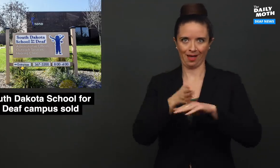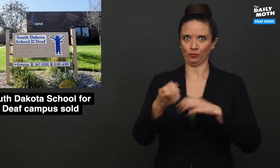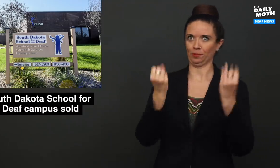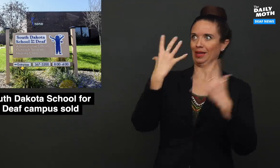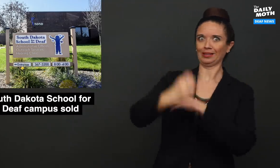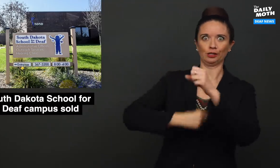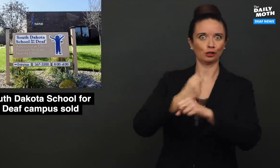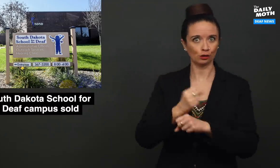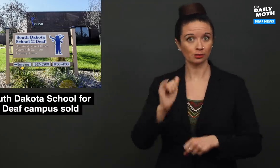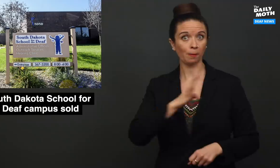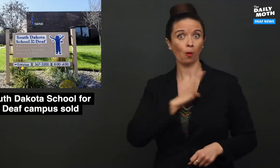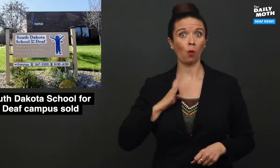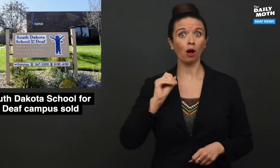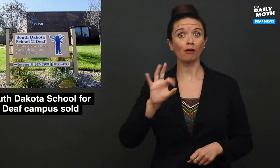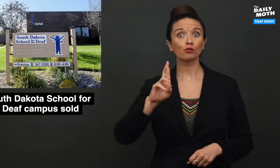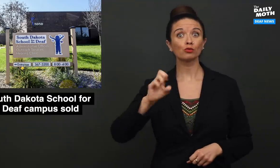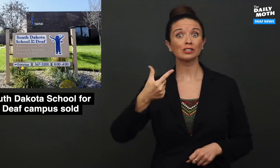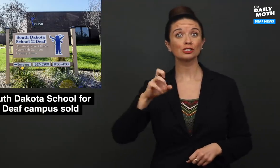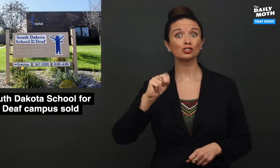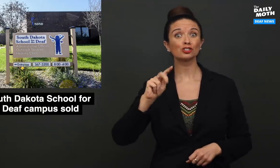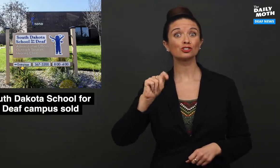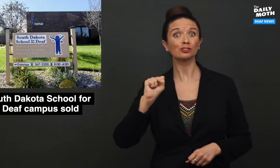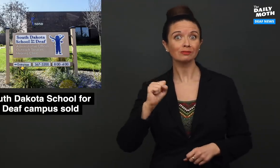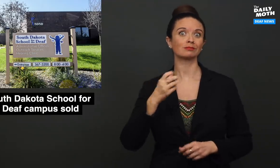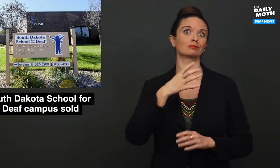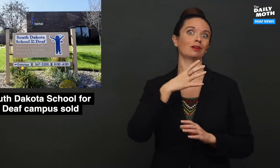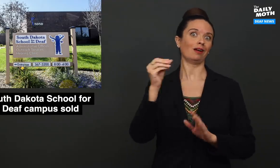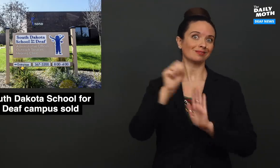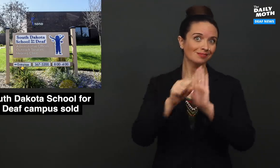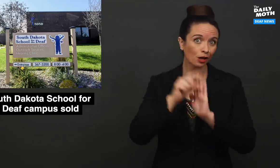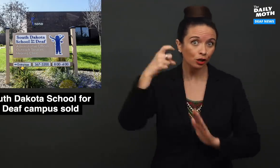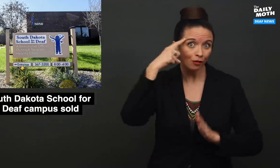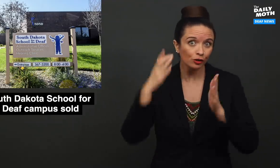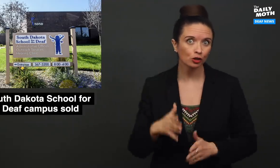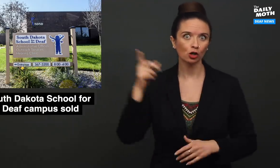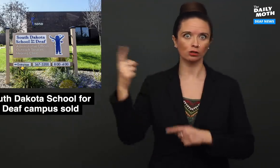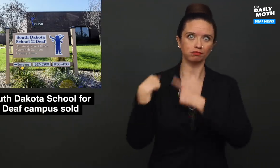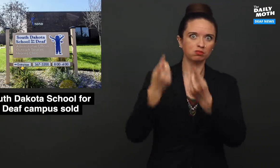after many years of the Board of Regents and state governors